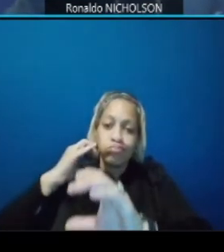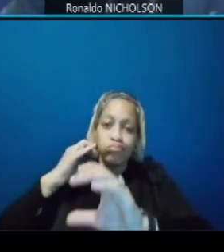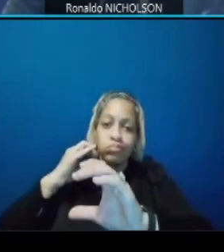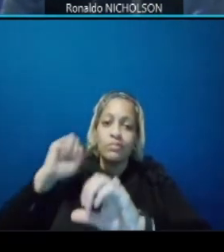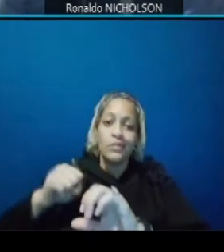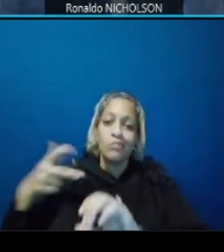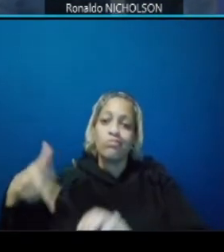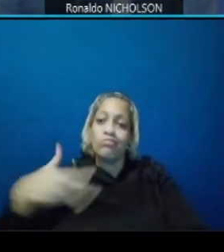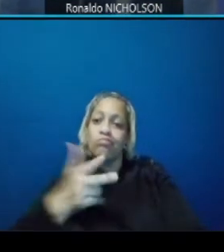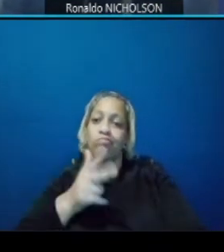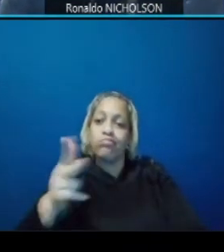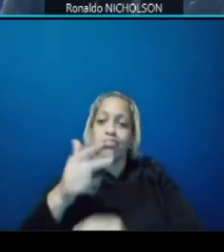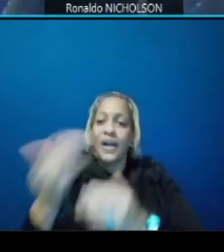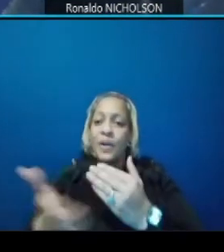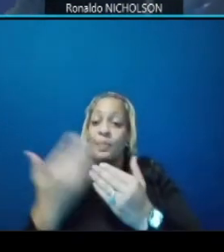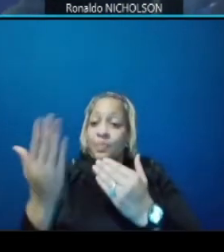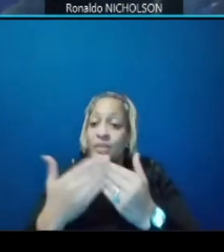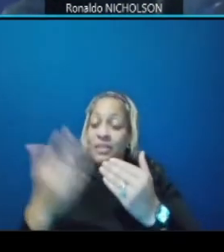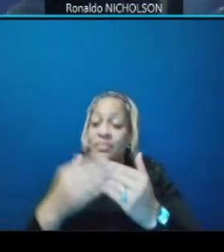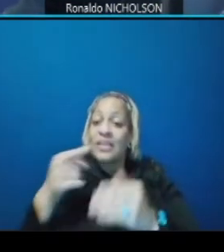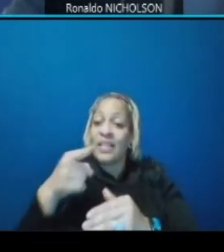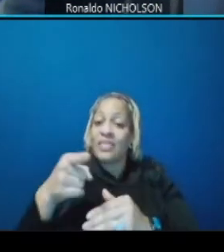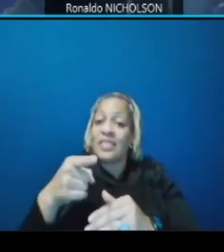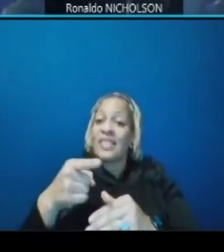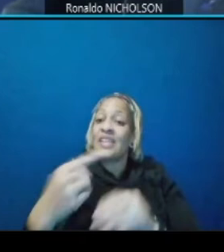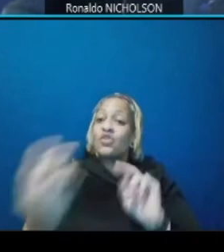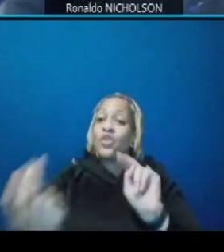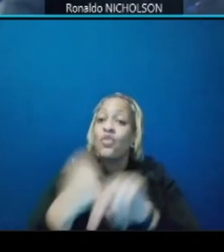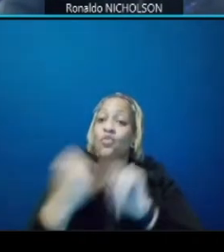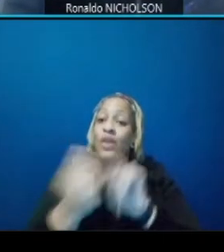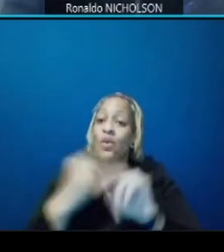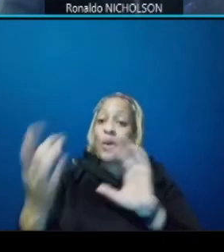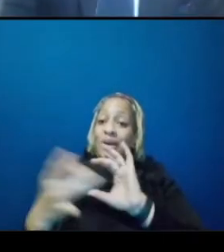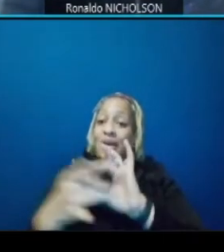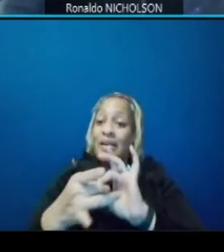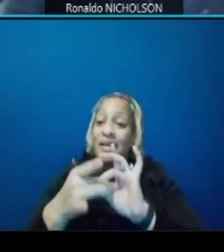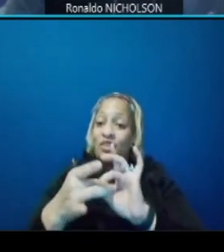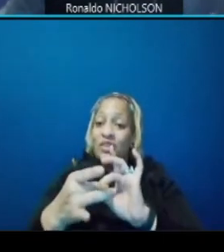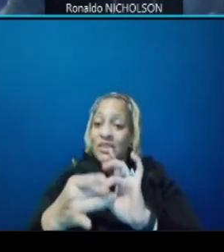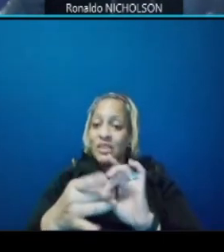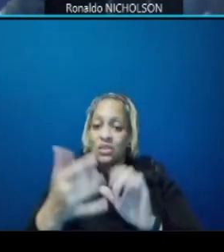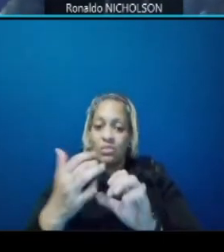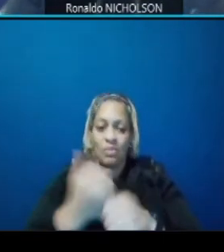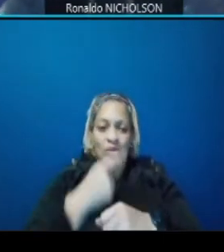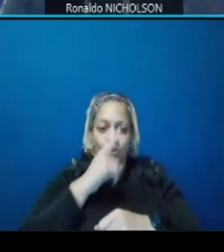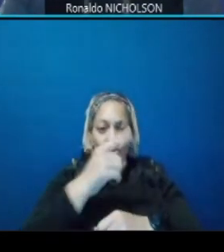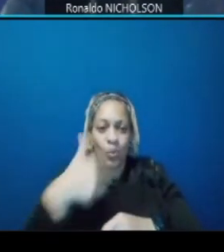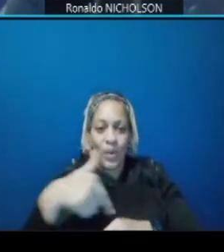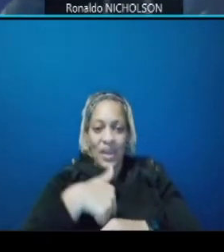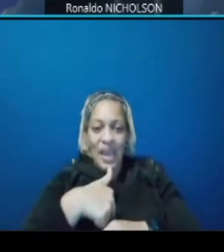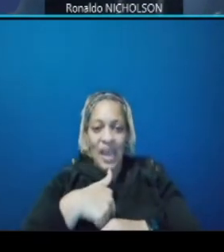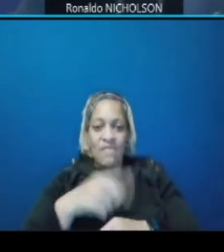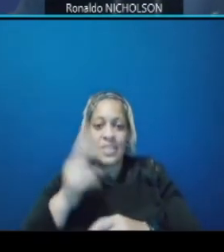these are freeway connections and we want to make sure that they have the sight distance to merge in